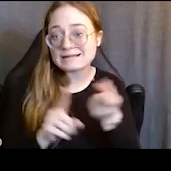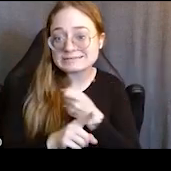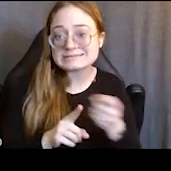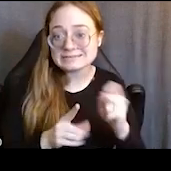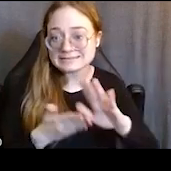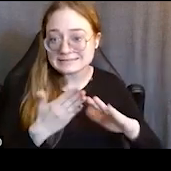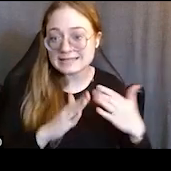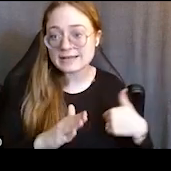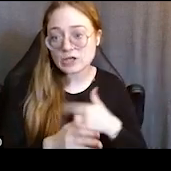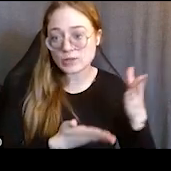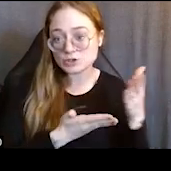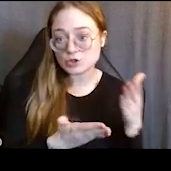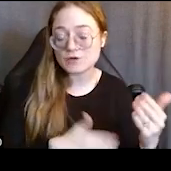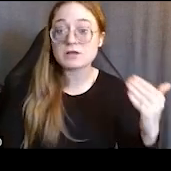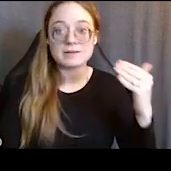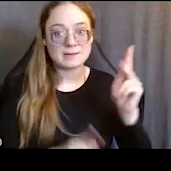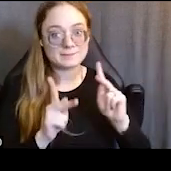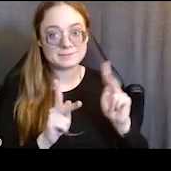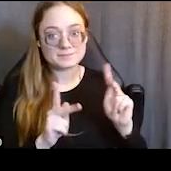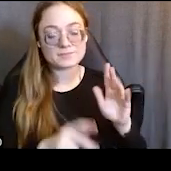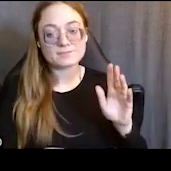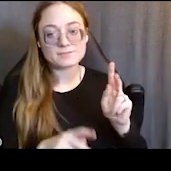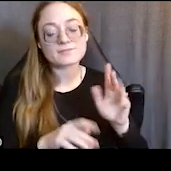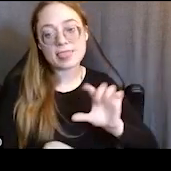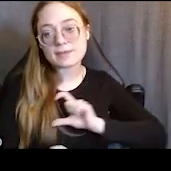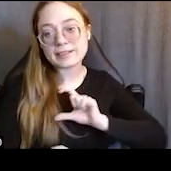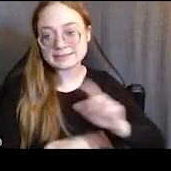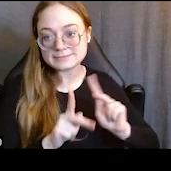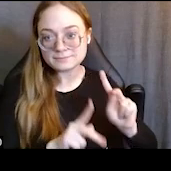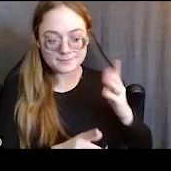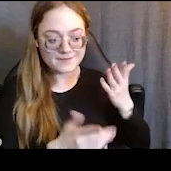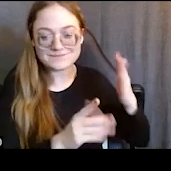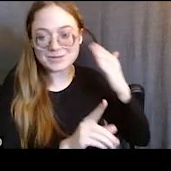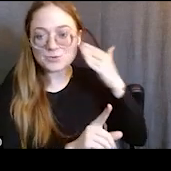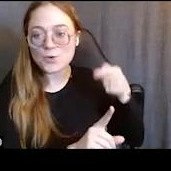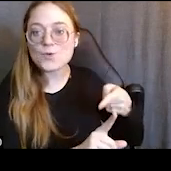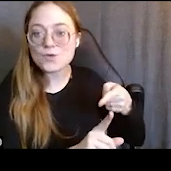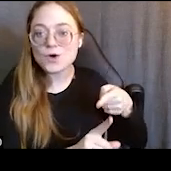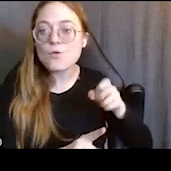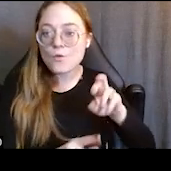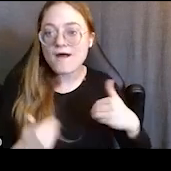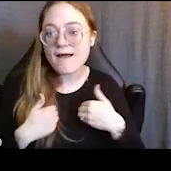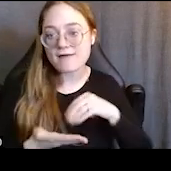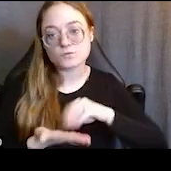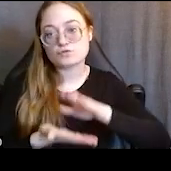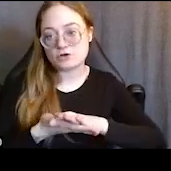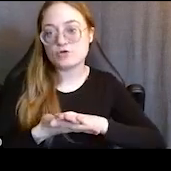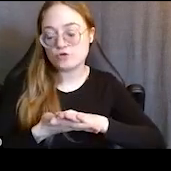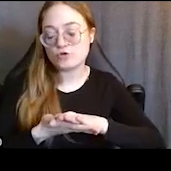are known to police, and/or have a criminal justice record that is preventing them from